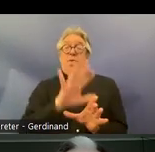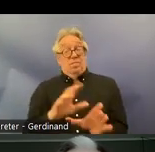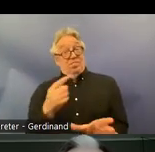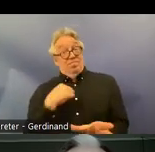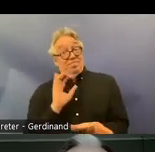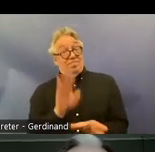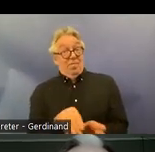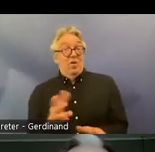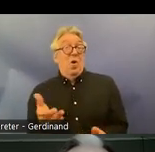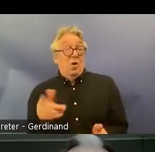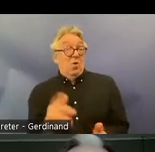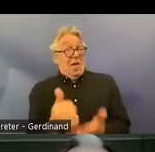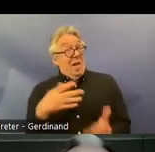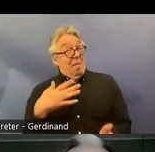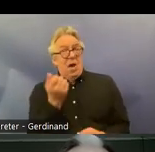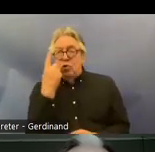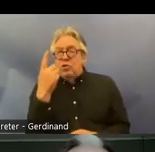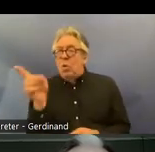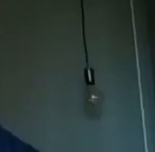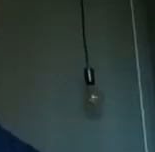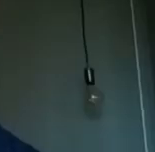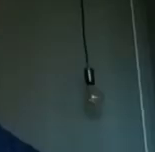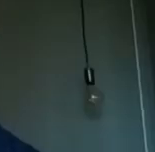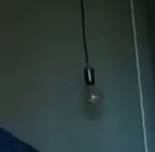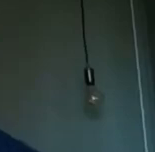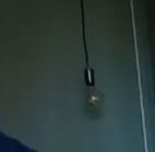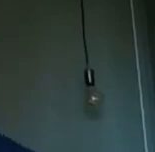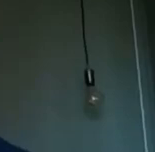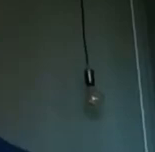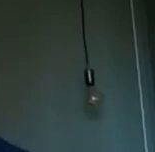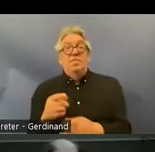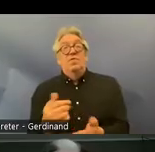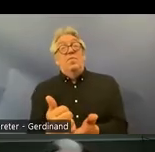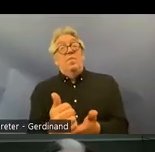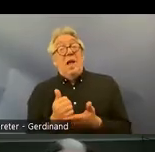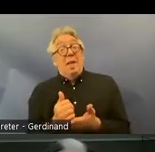going on and we're aware um of the the advantages of doing this and thank you